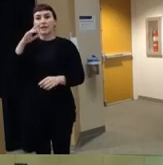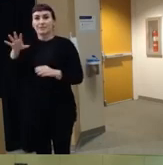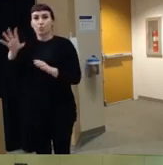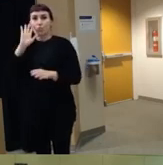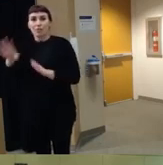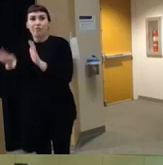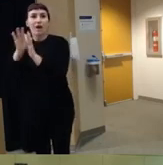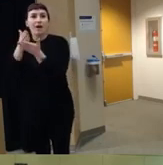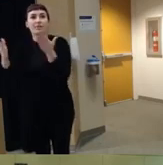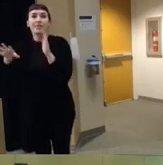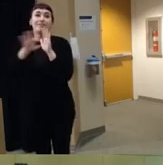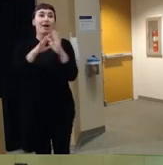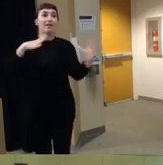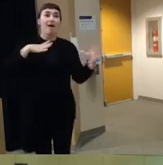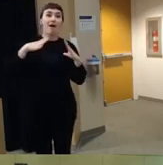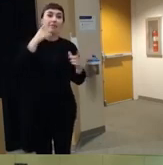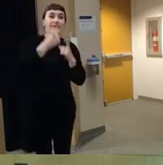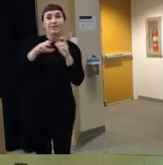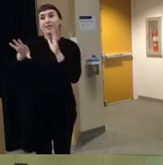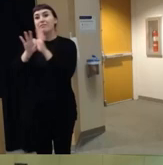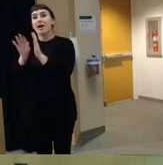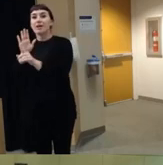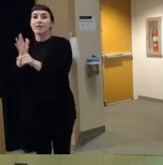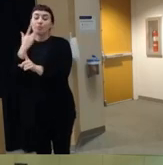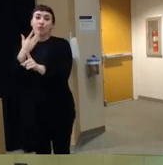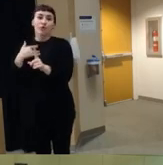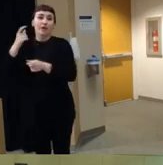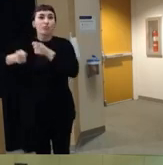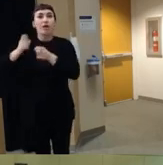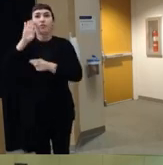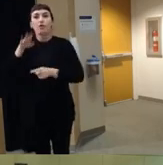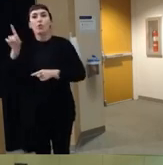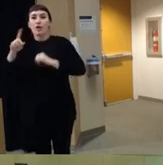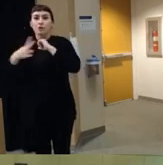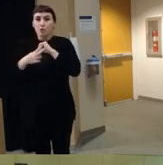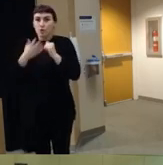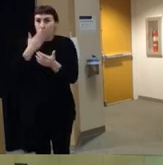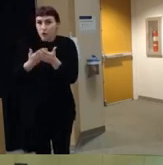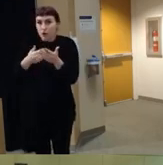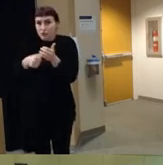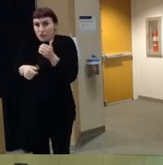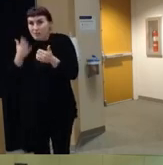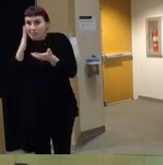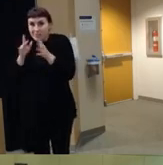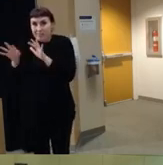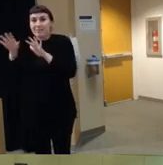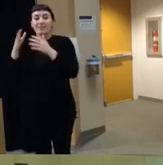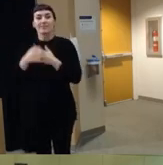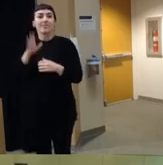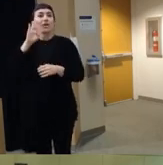they find the holiday gifts they find birthday presents you know they know where you store the good chips and the good chocolate and all those things right they know how to find them